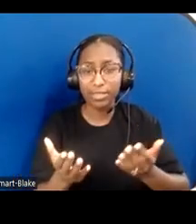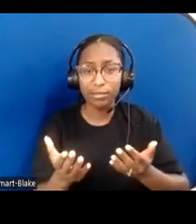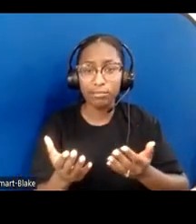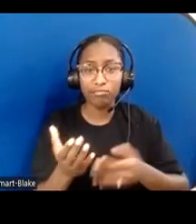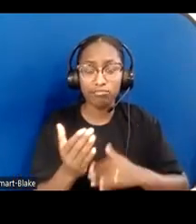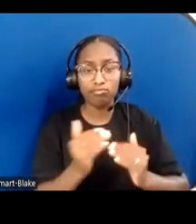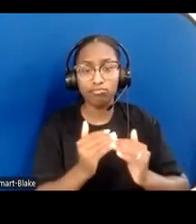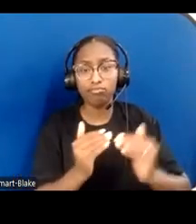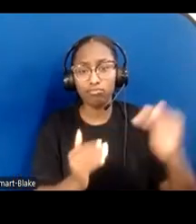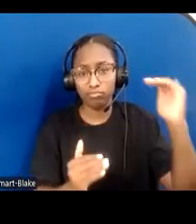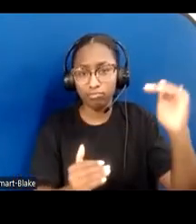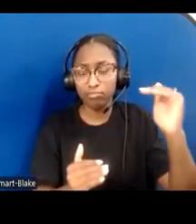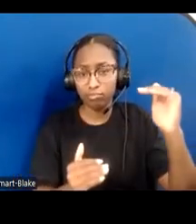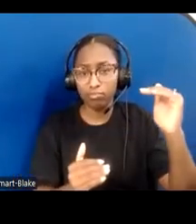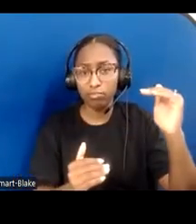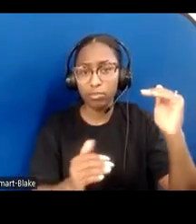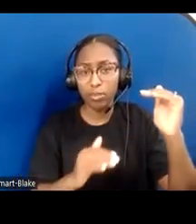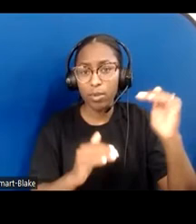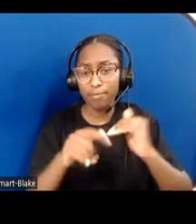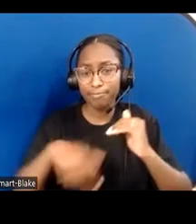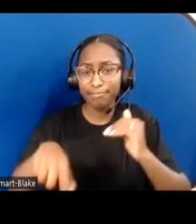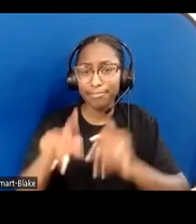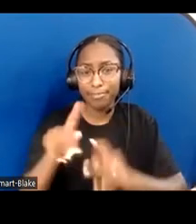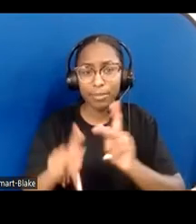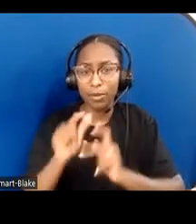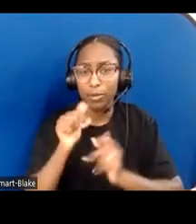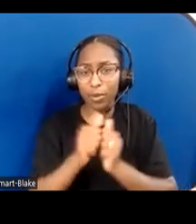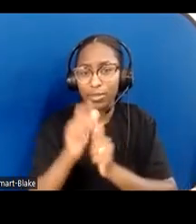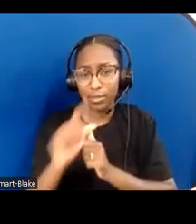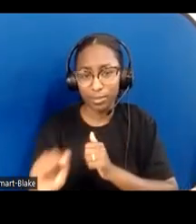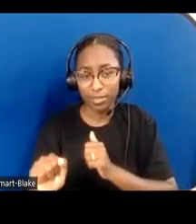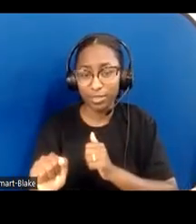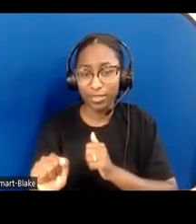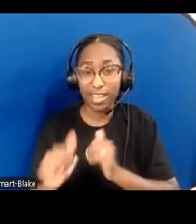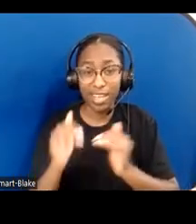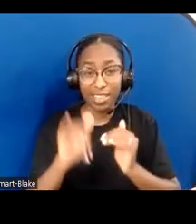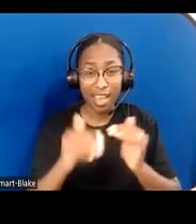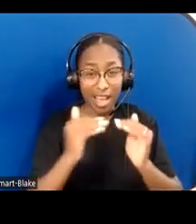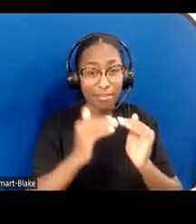This exclusion and devaluing of people with disabilities [chat notification sound] is the very heart of ableism.